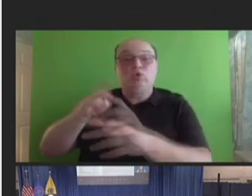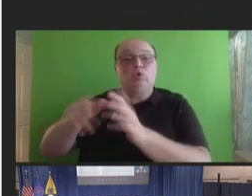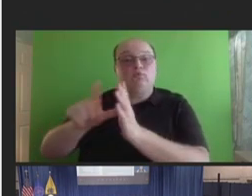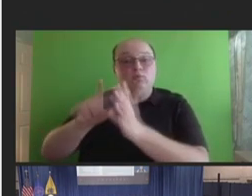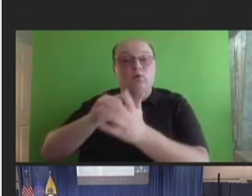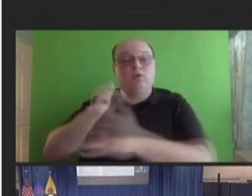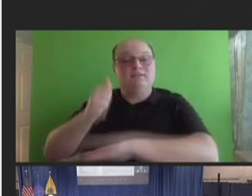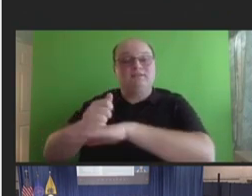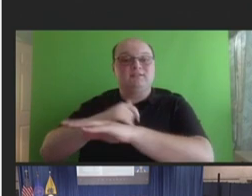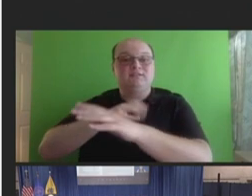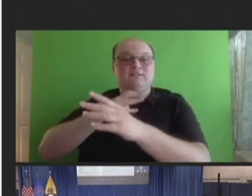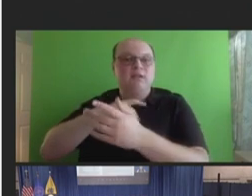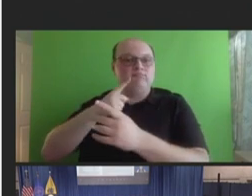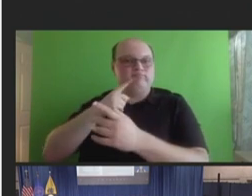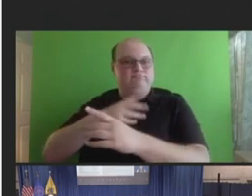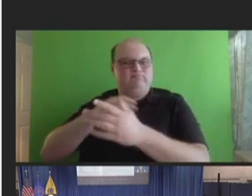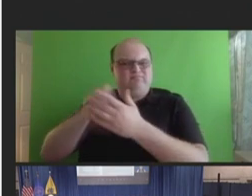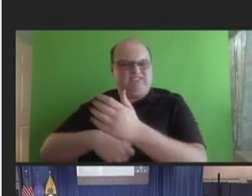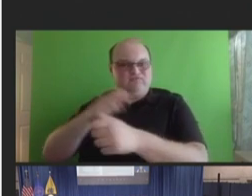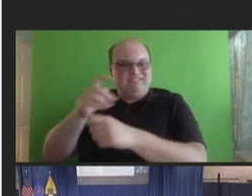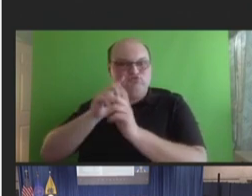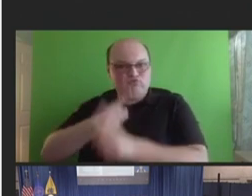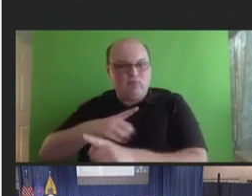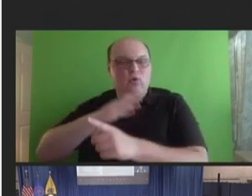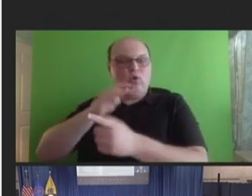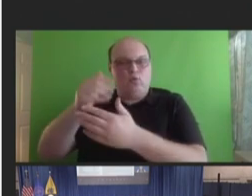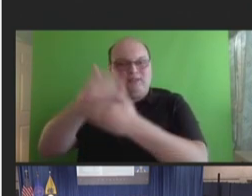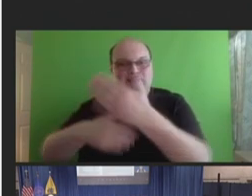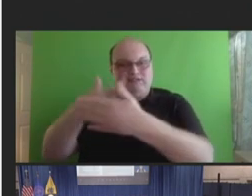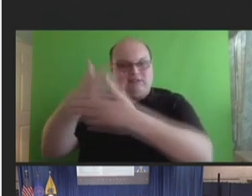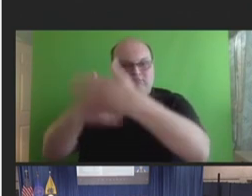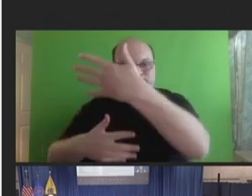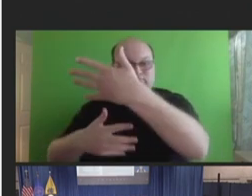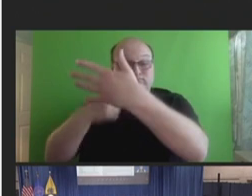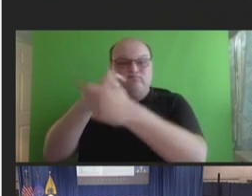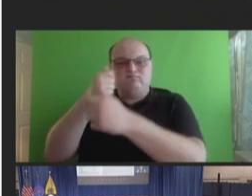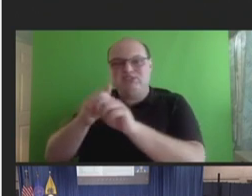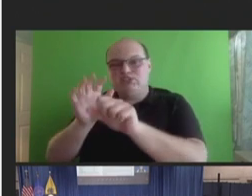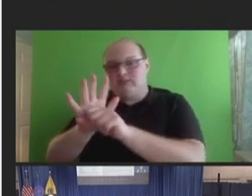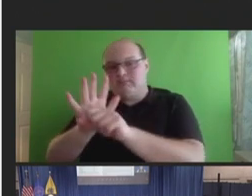impressions for each report, and those are listed here. There was one report of death